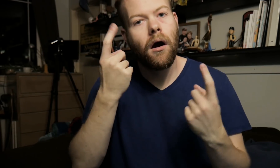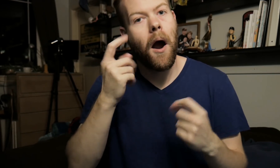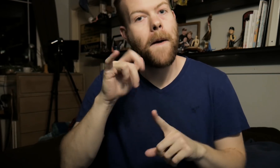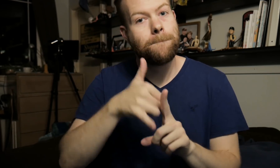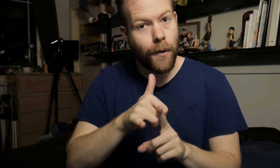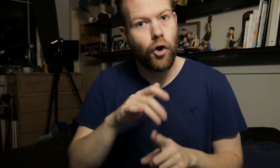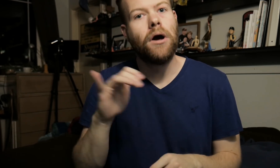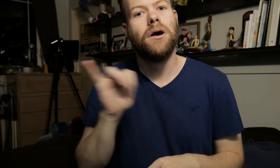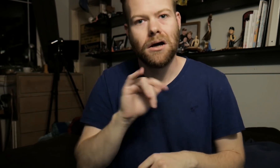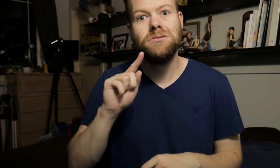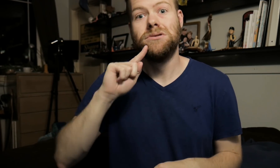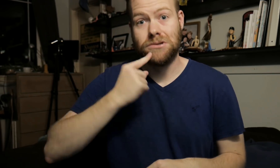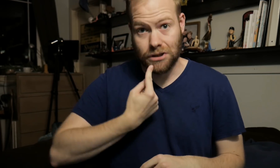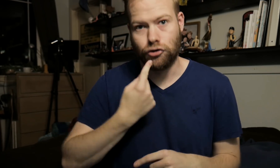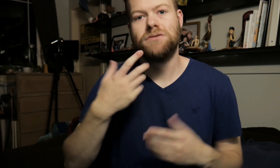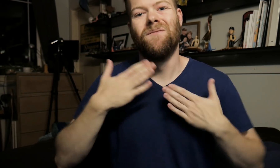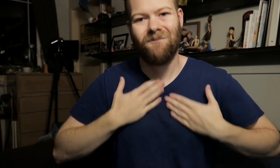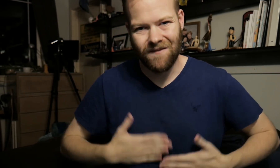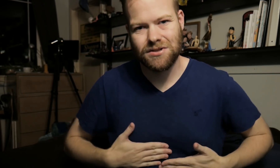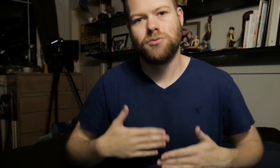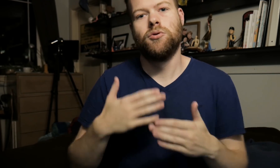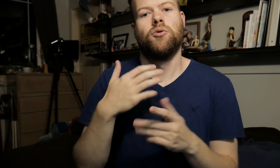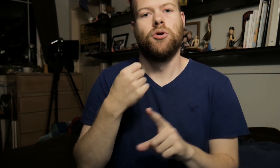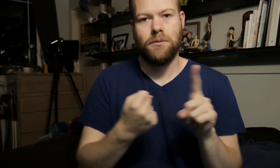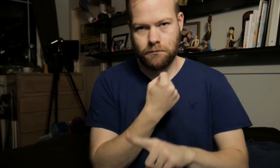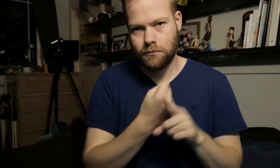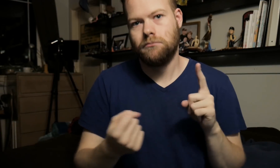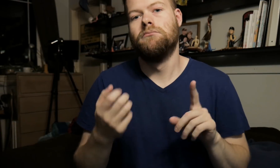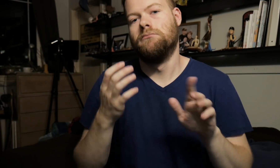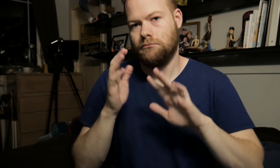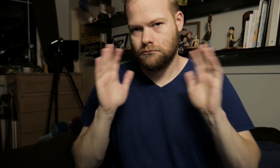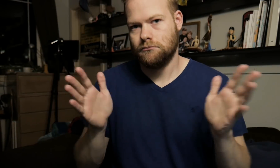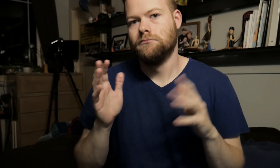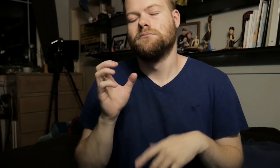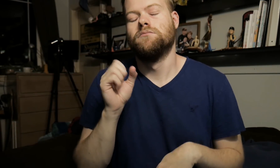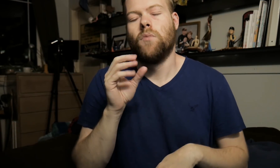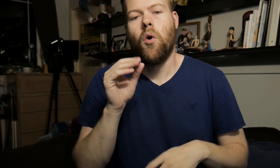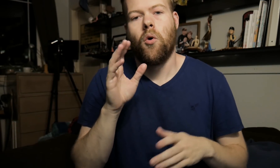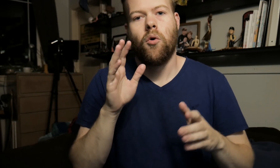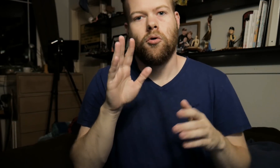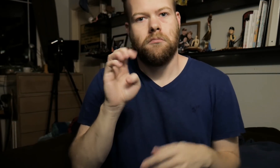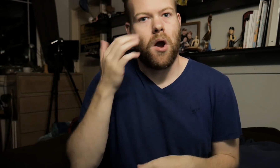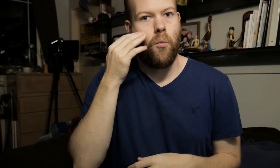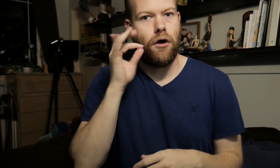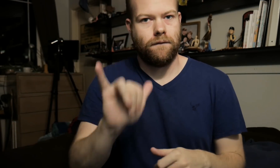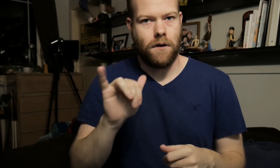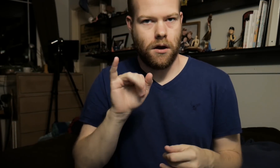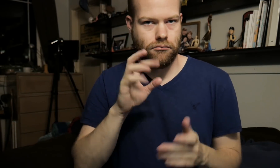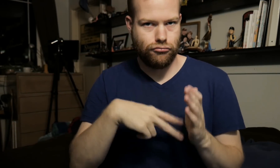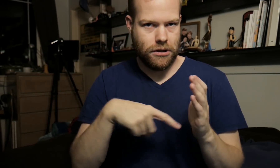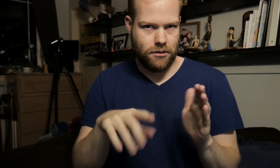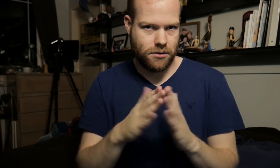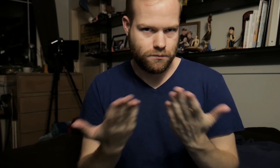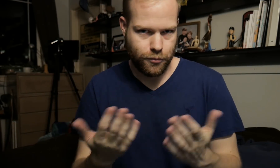Bullying as in serious physical abuse, so be aware of that reading this book.